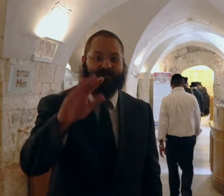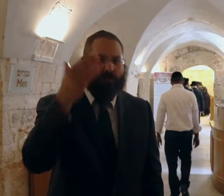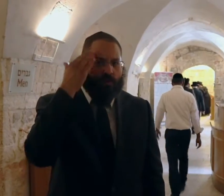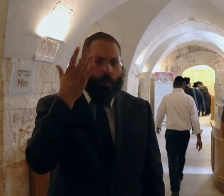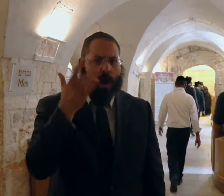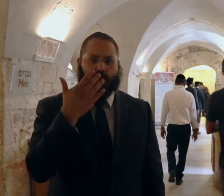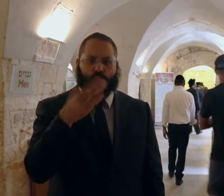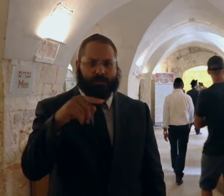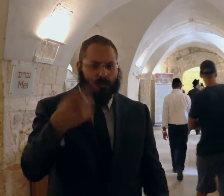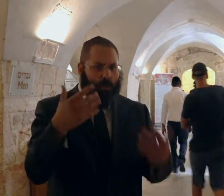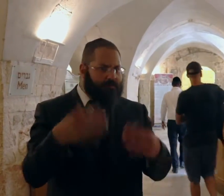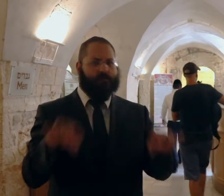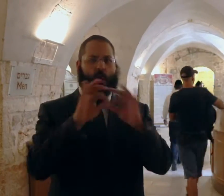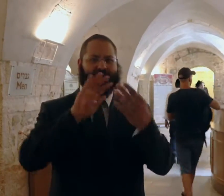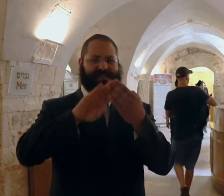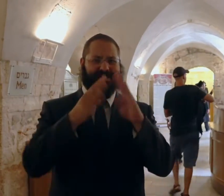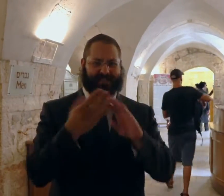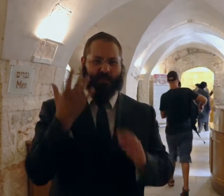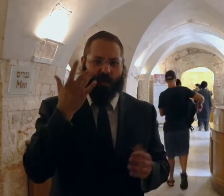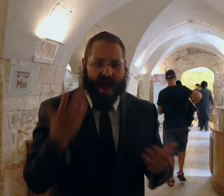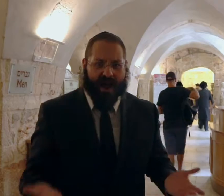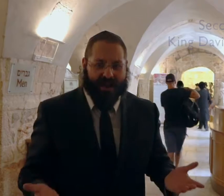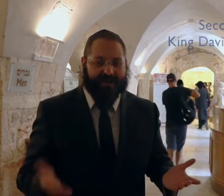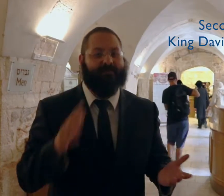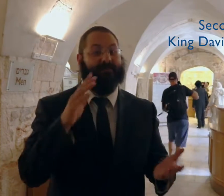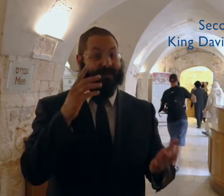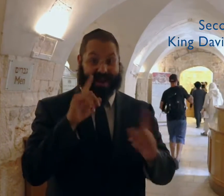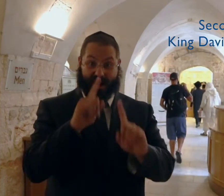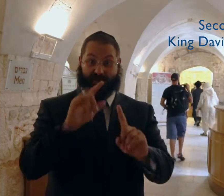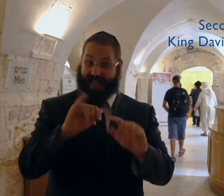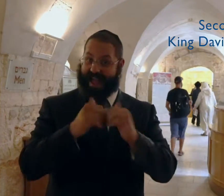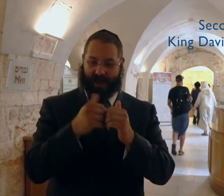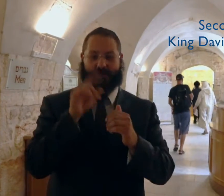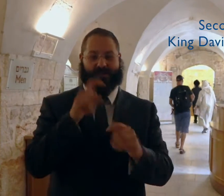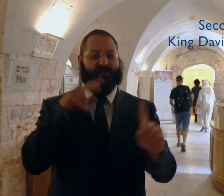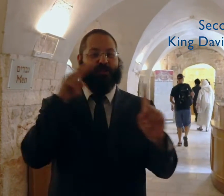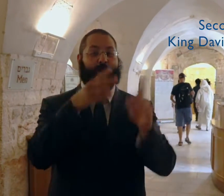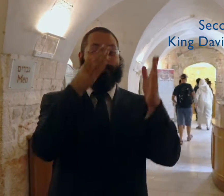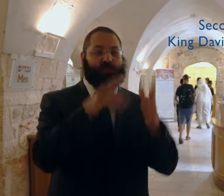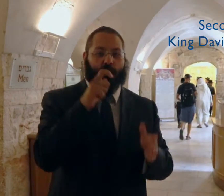Do you know why Jerusalem is such an important city? To answer that question, we must take a look